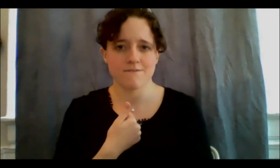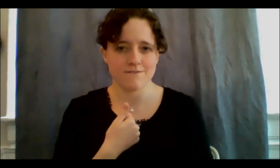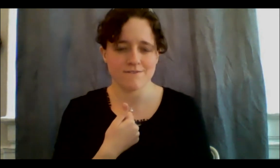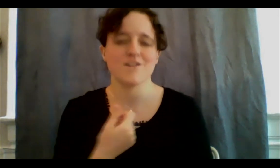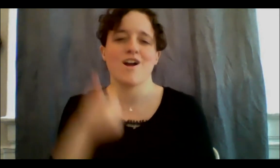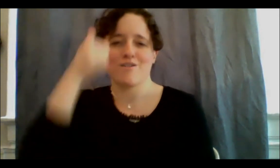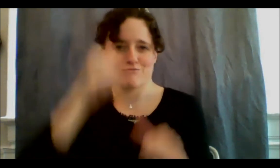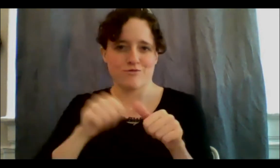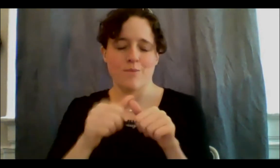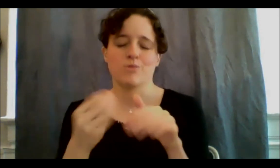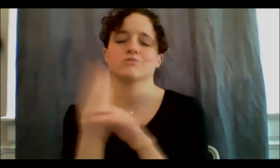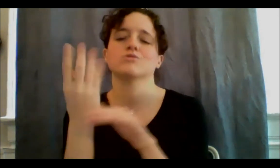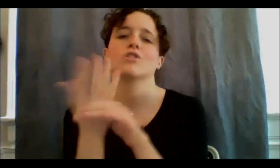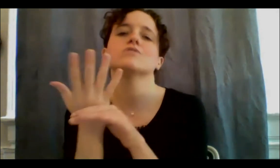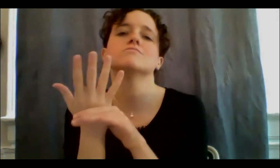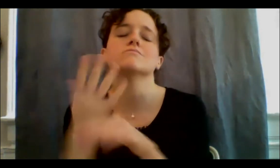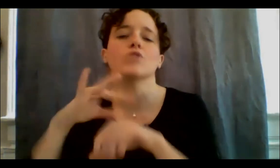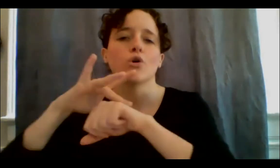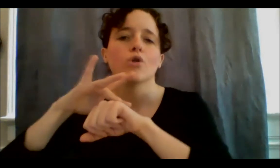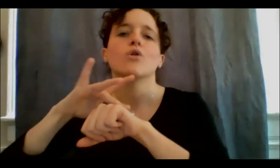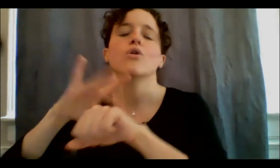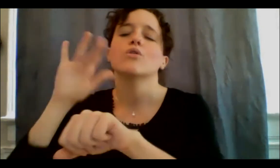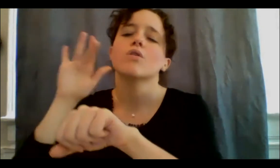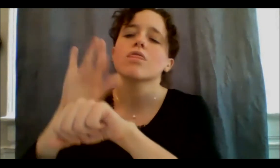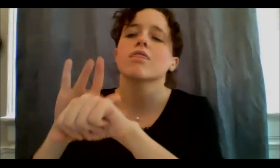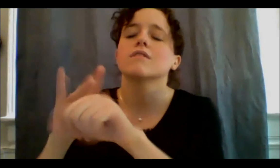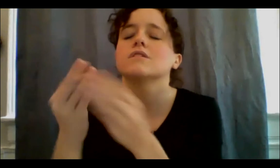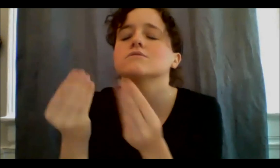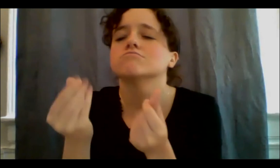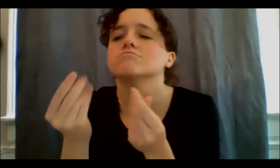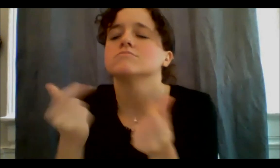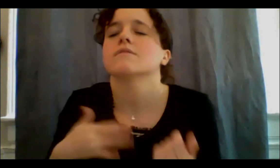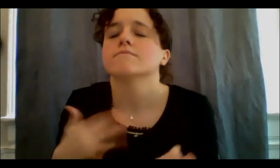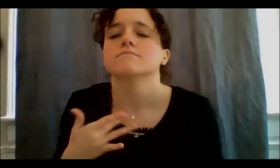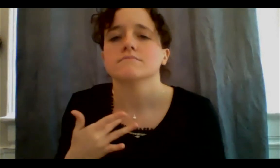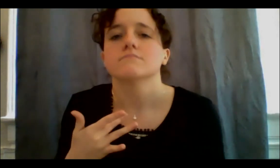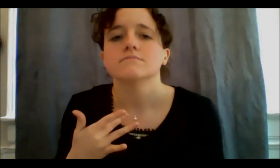which is being on the land, which is, you know, even in my apartment here where I